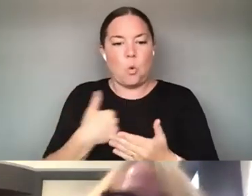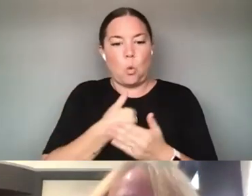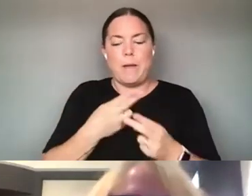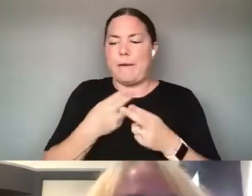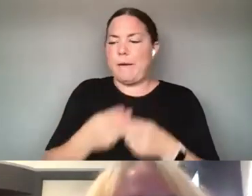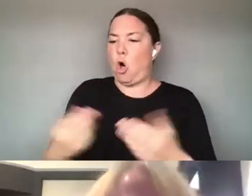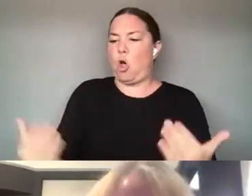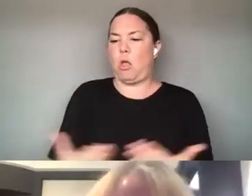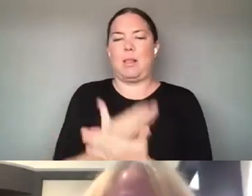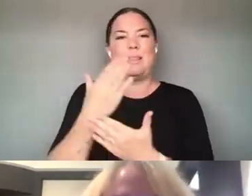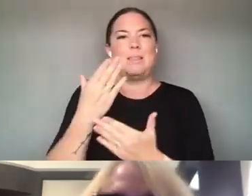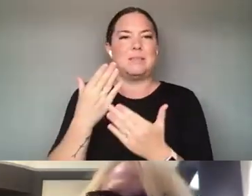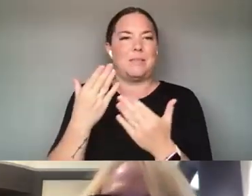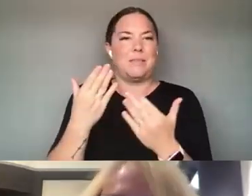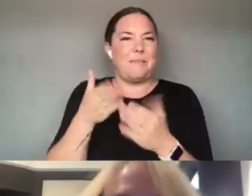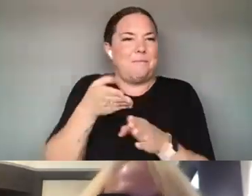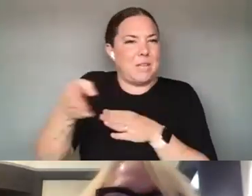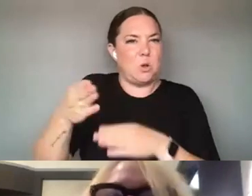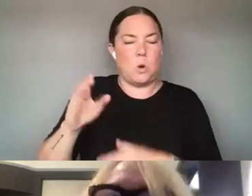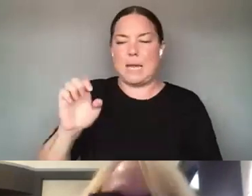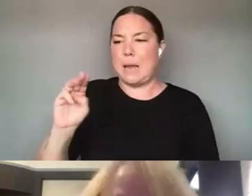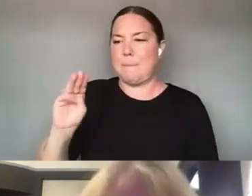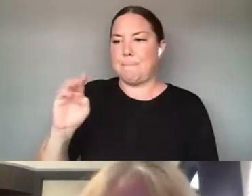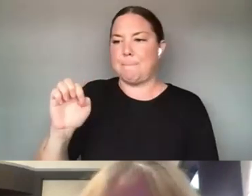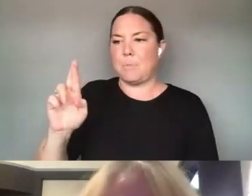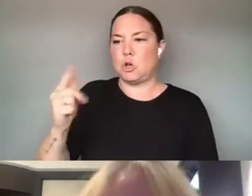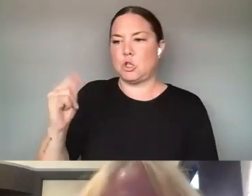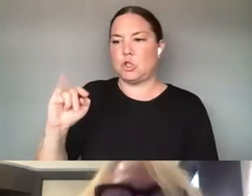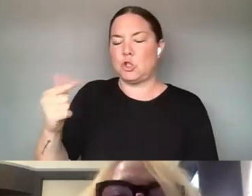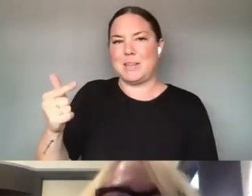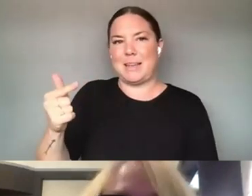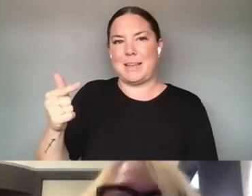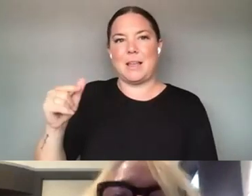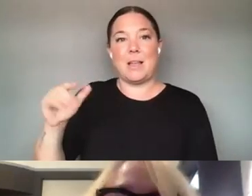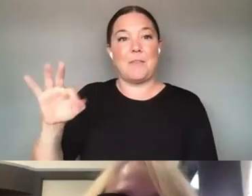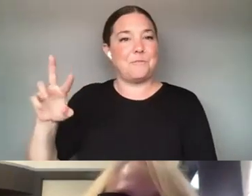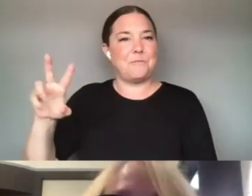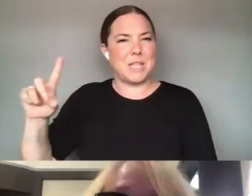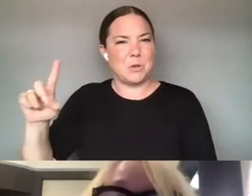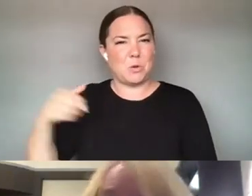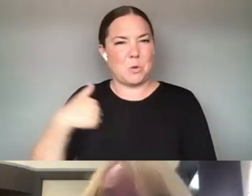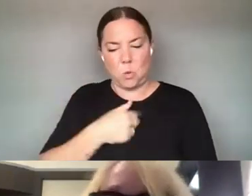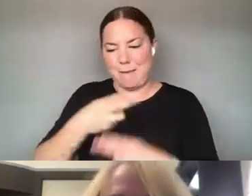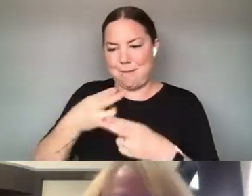A SMALL WAY CREATE A HOME AND I THINK WE PLAYED A SMALL ROLE IN ELEVATING GREATER AWARENESS OF,